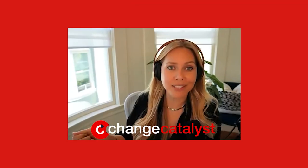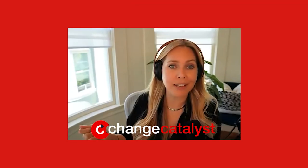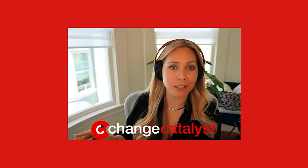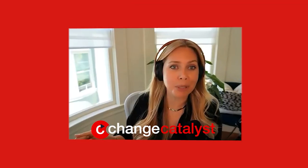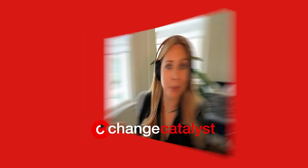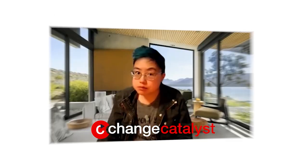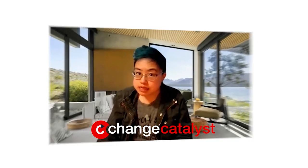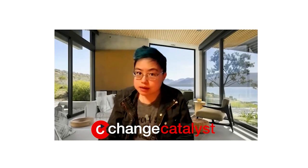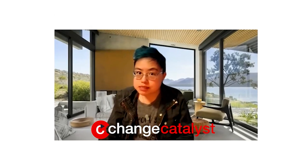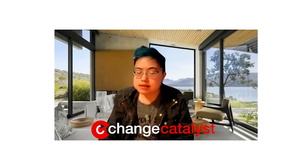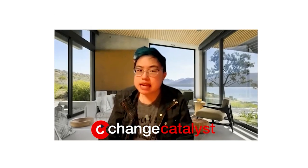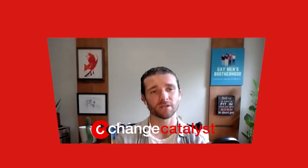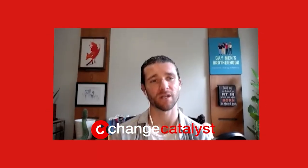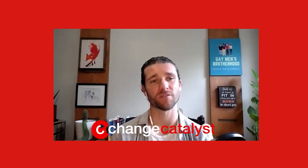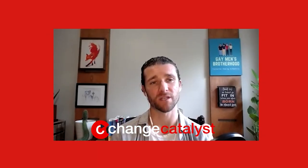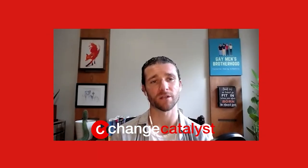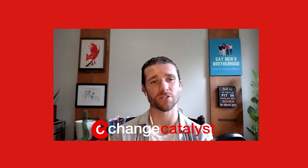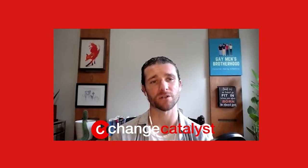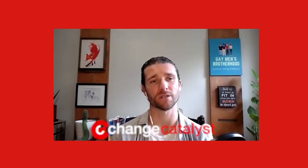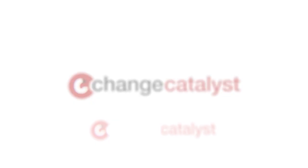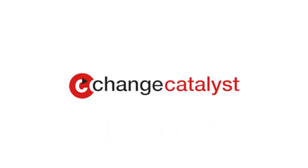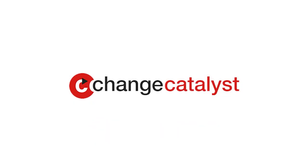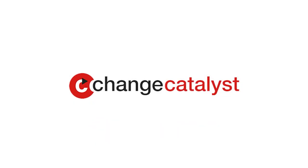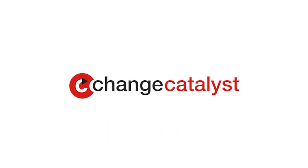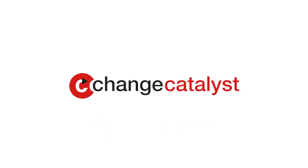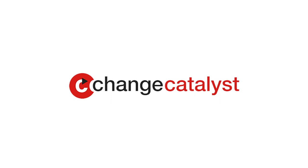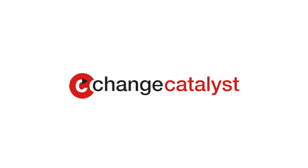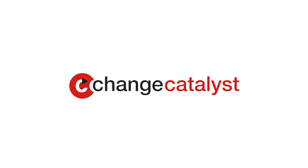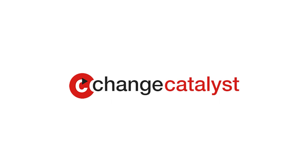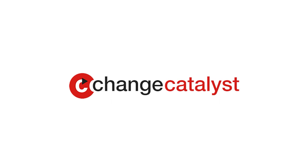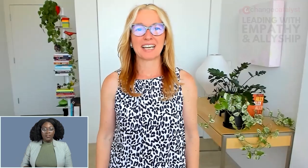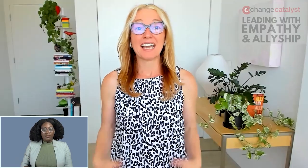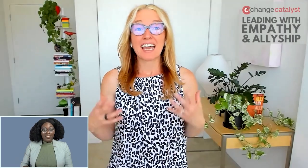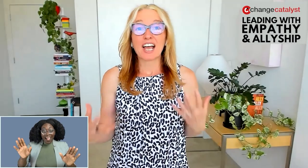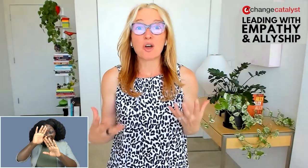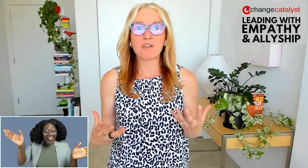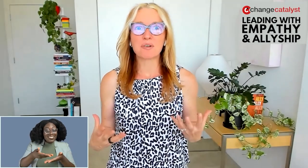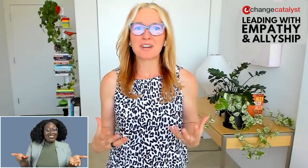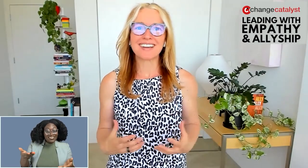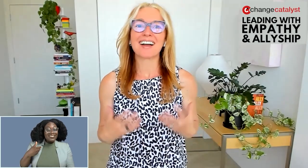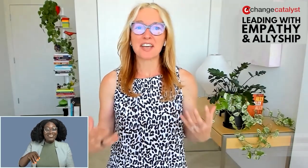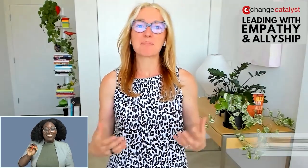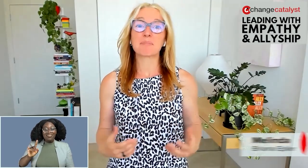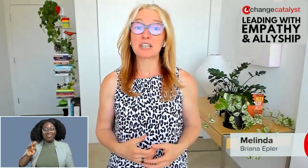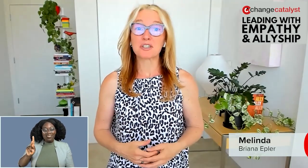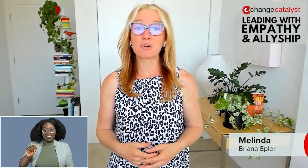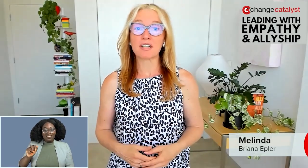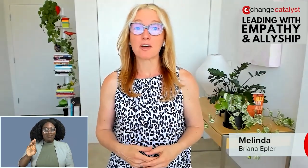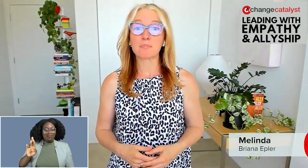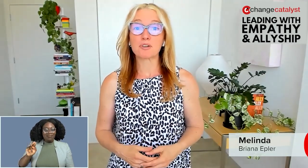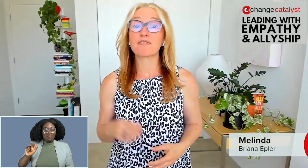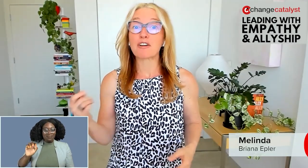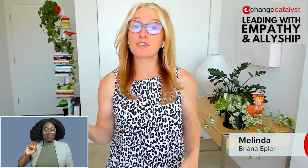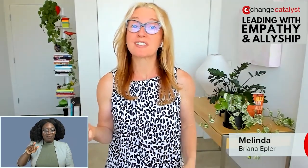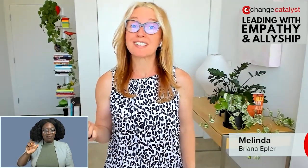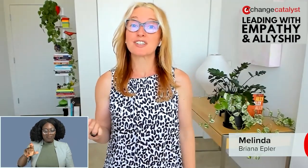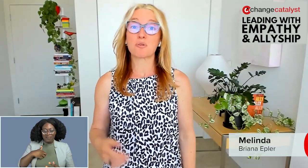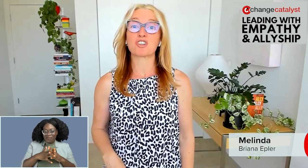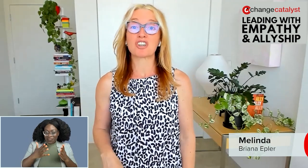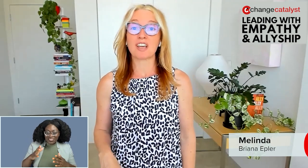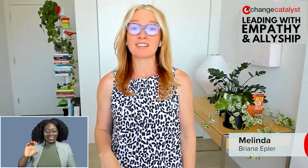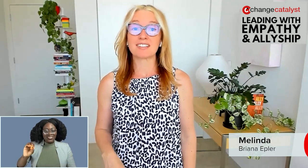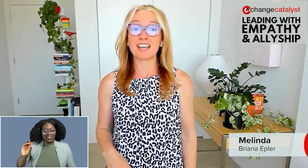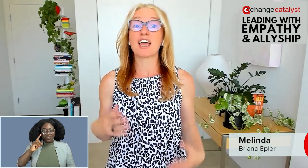Hello, everyone. I'm Melinda Briana Epler, Founder and CEO of Change Catalyst